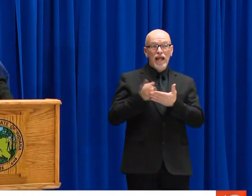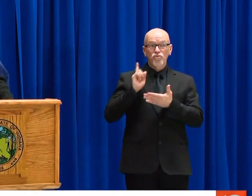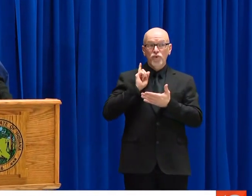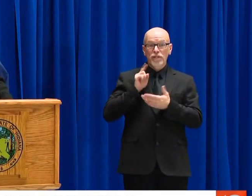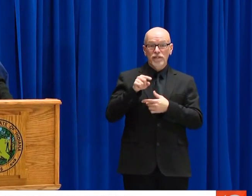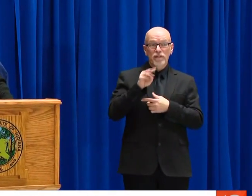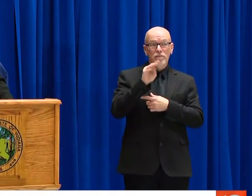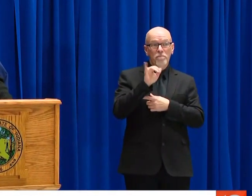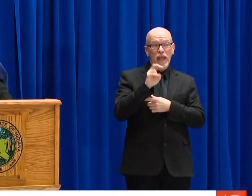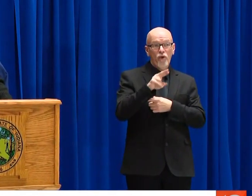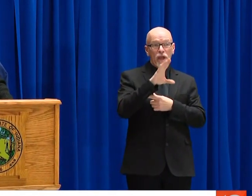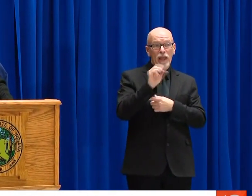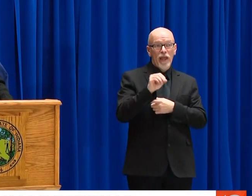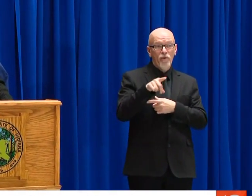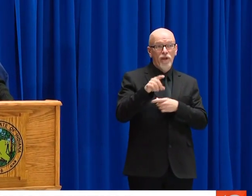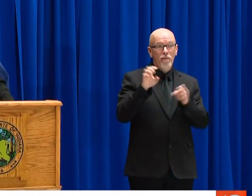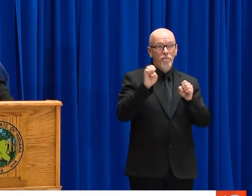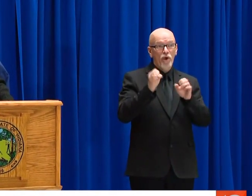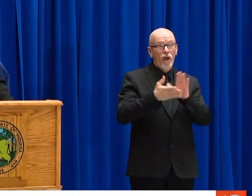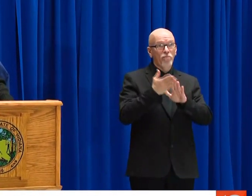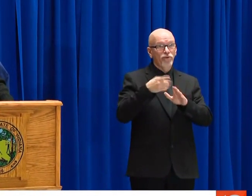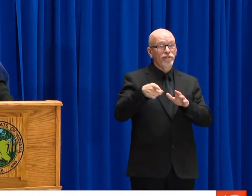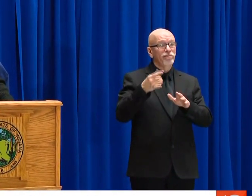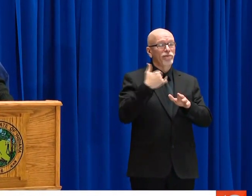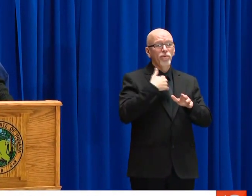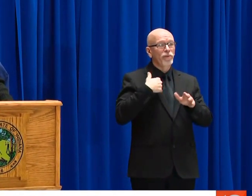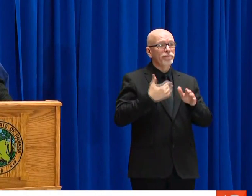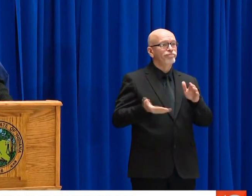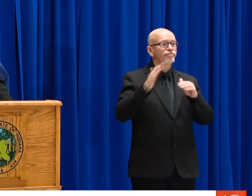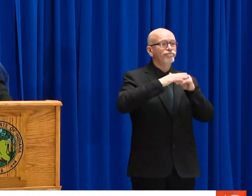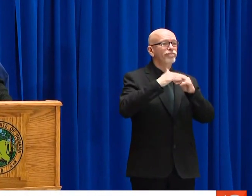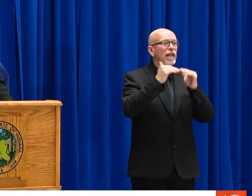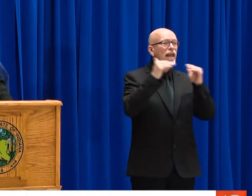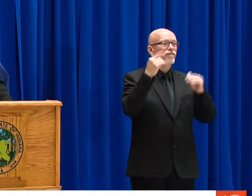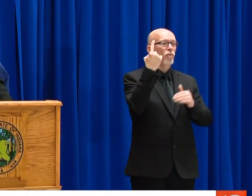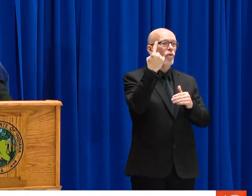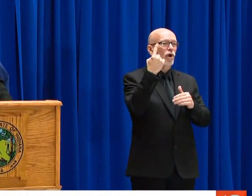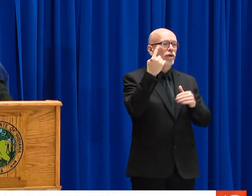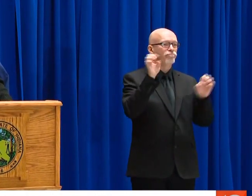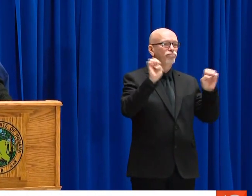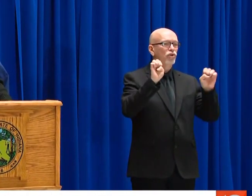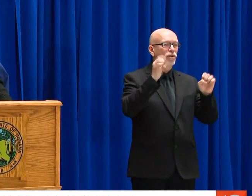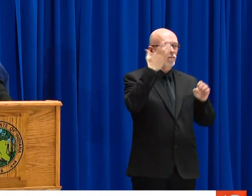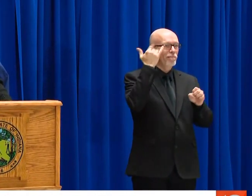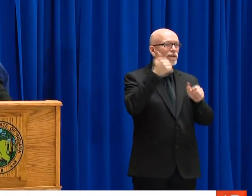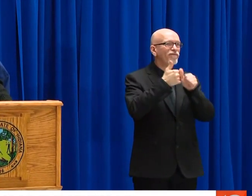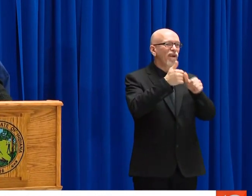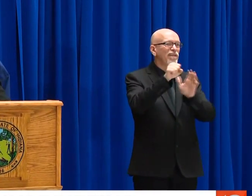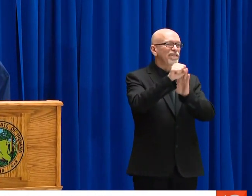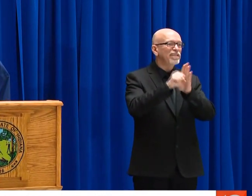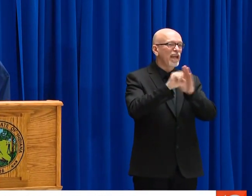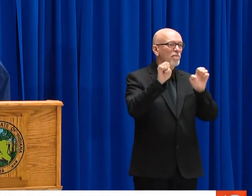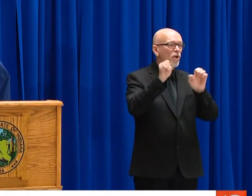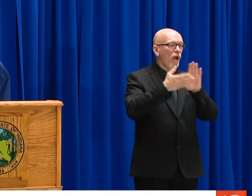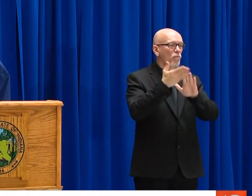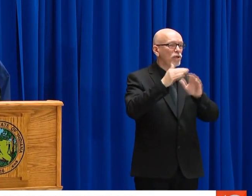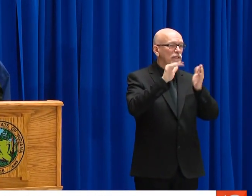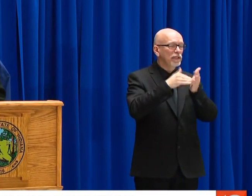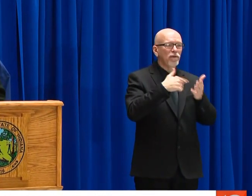MY NAME IS DR. DAN O'DONNELL, THE CHIEF OF INDIANAPOLIS EMERGENCY SERVICES. MARION COUNTY'S EMERGENCY